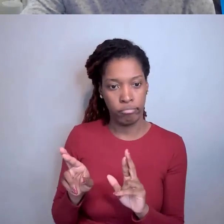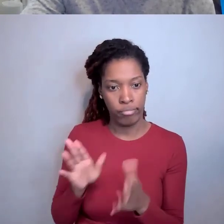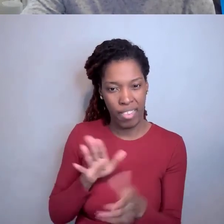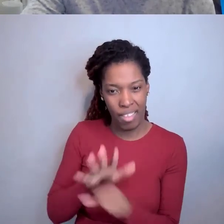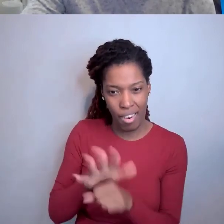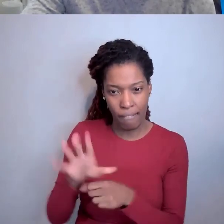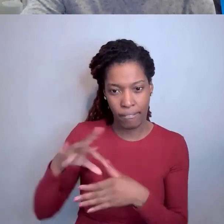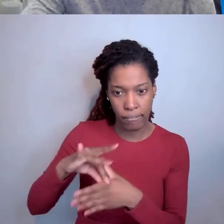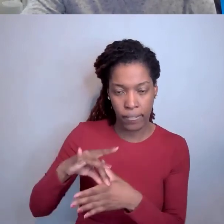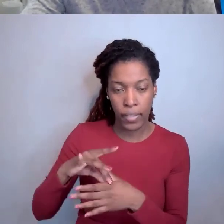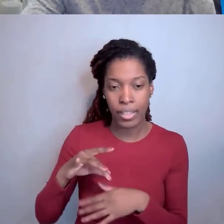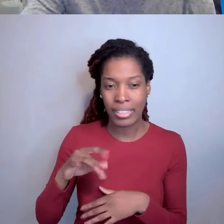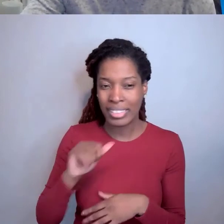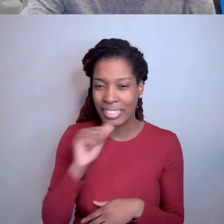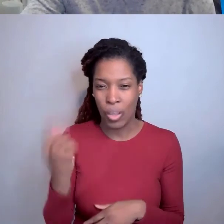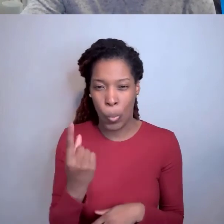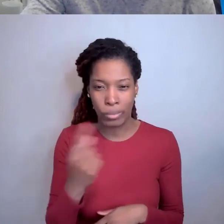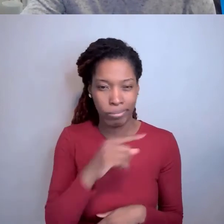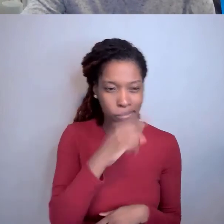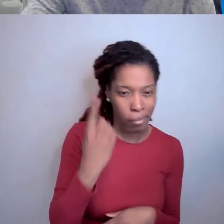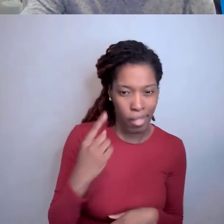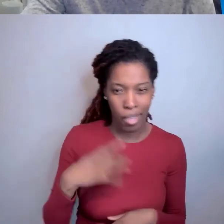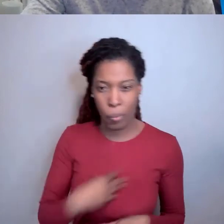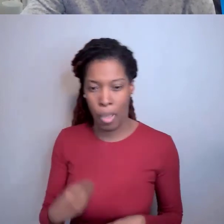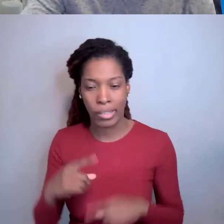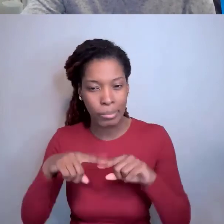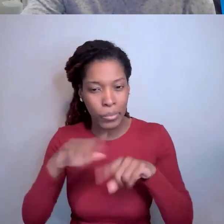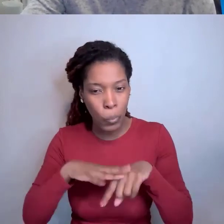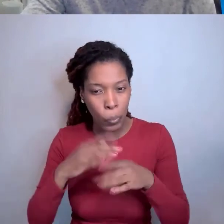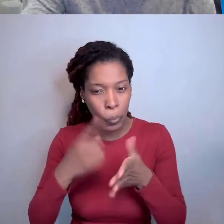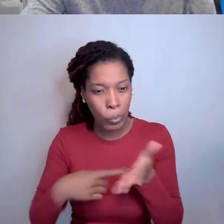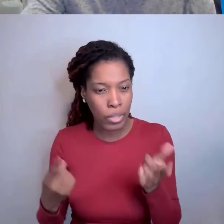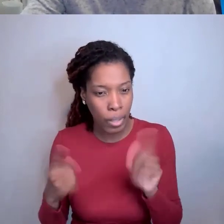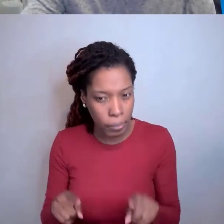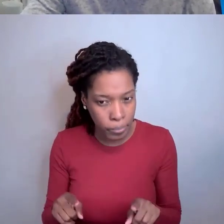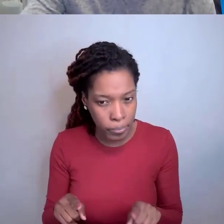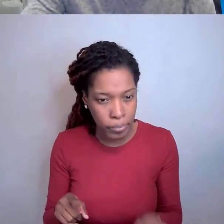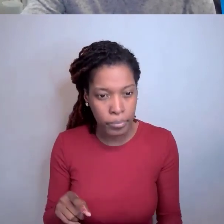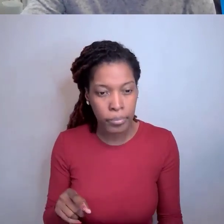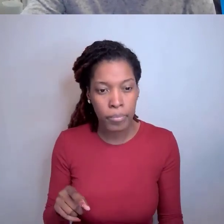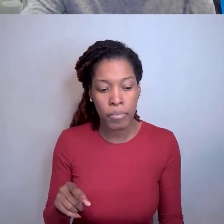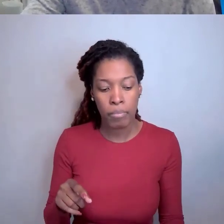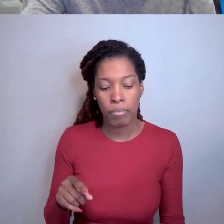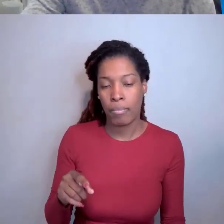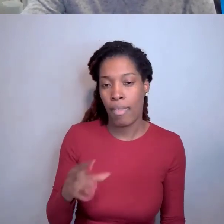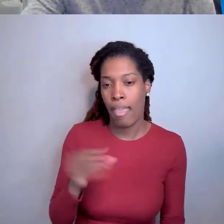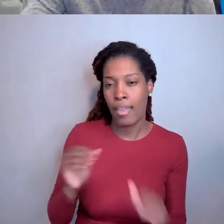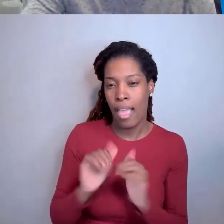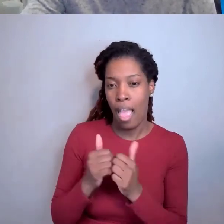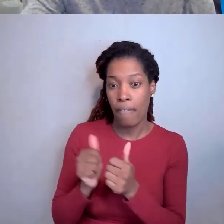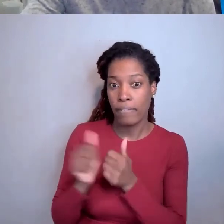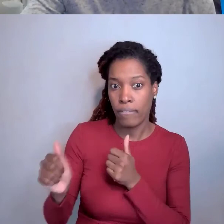It really depends on what's going on. And how far, how far along the inventor is. Scott Cooper: Right, it's the difference